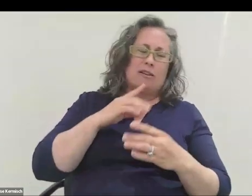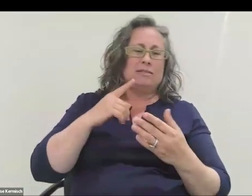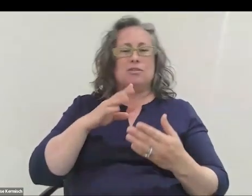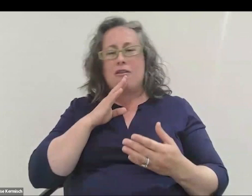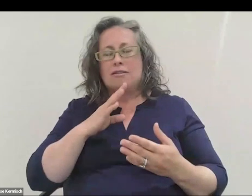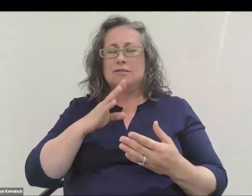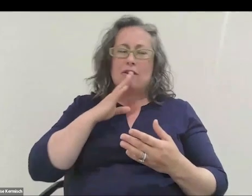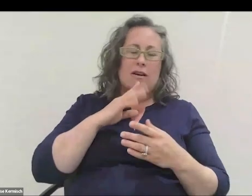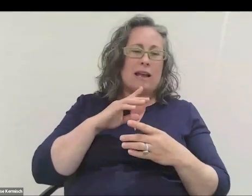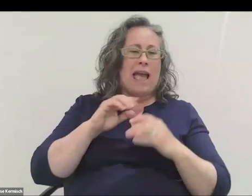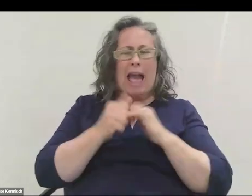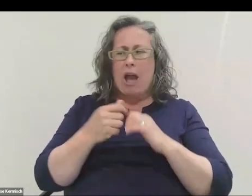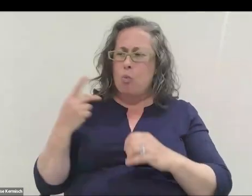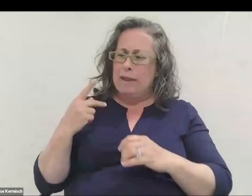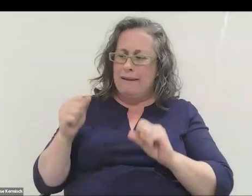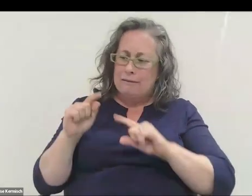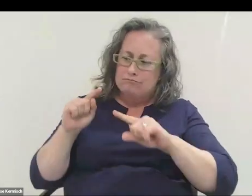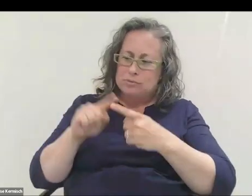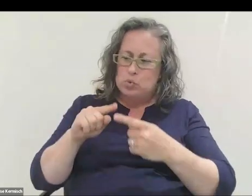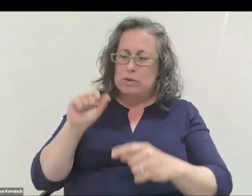to get ourselves to space or do something important in space.